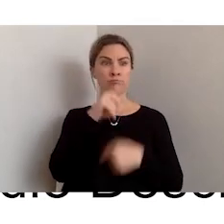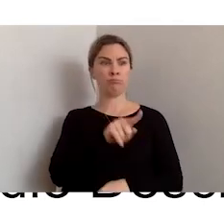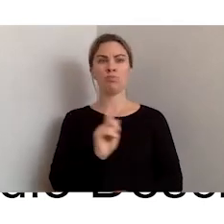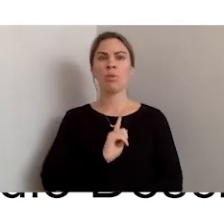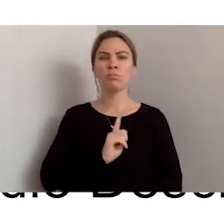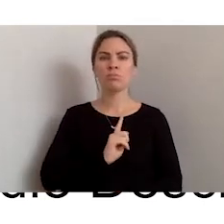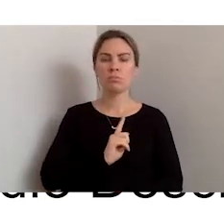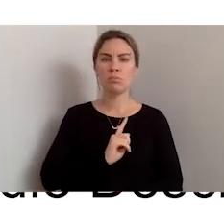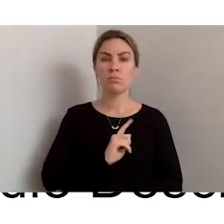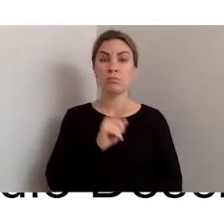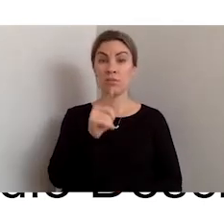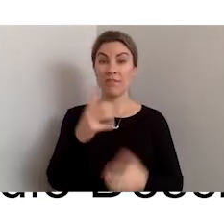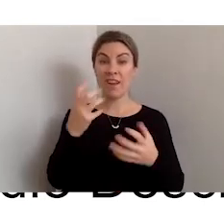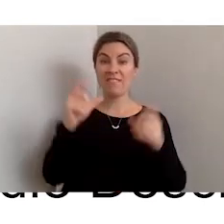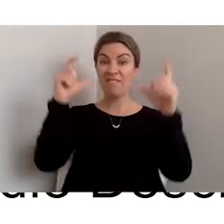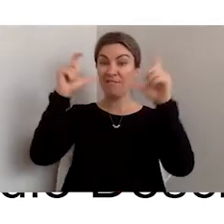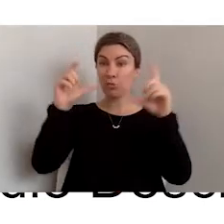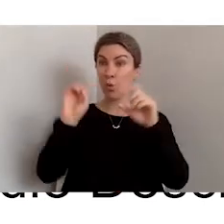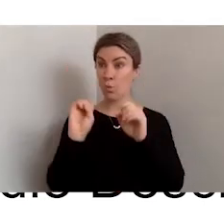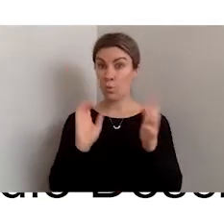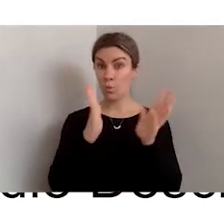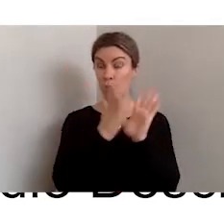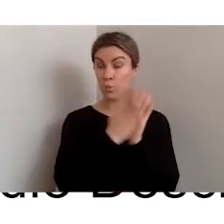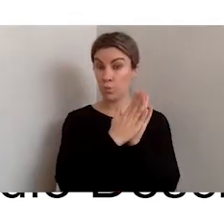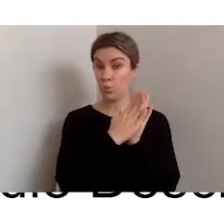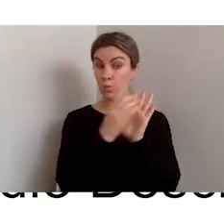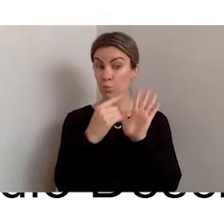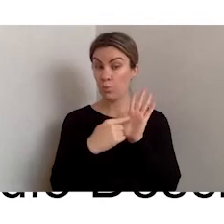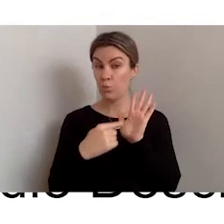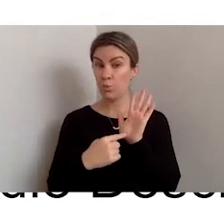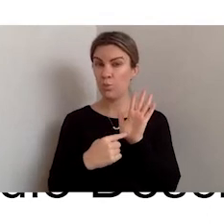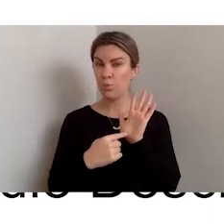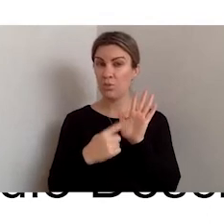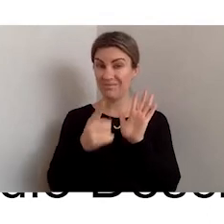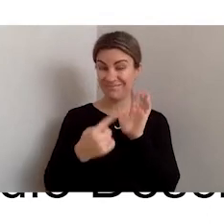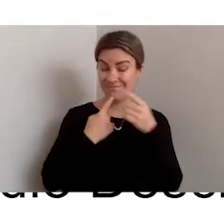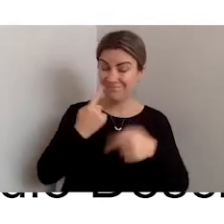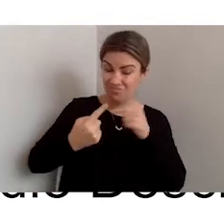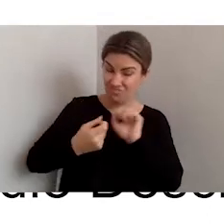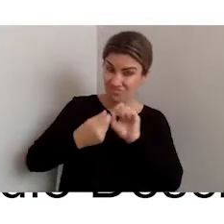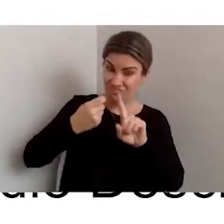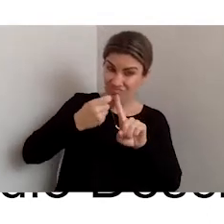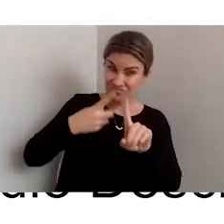photograph, do you have to describe that photo in absolute detail? No.